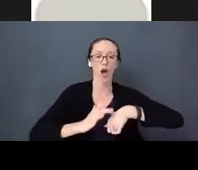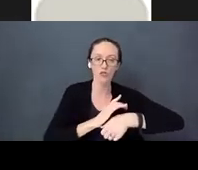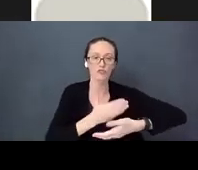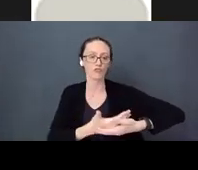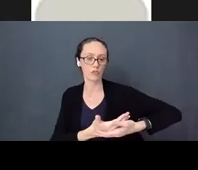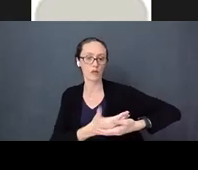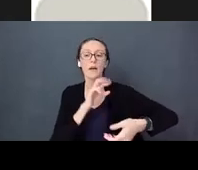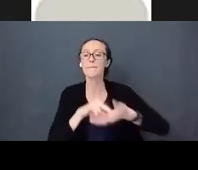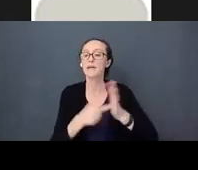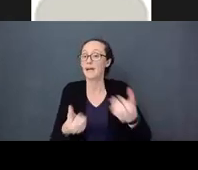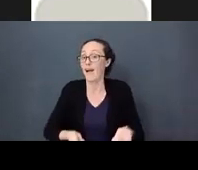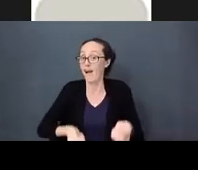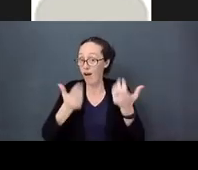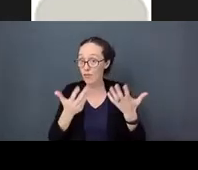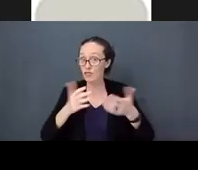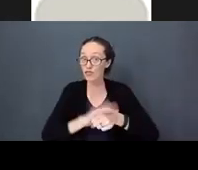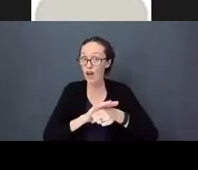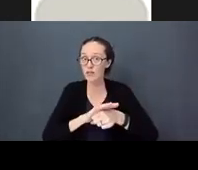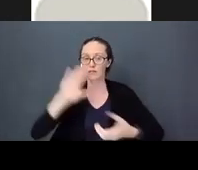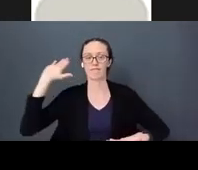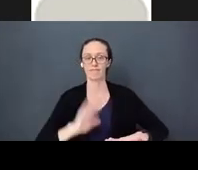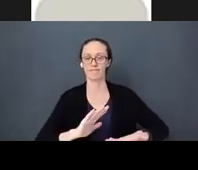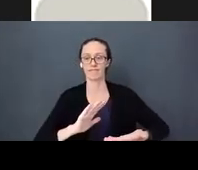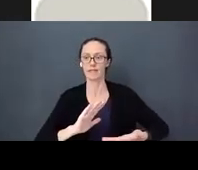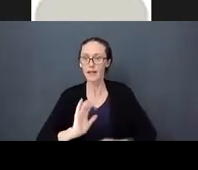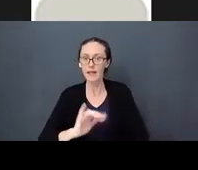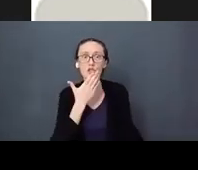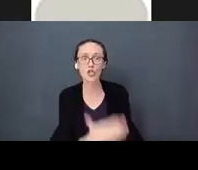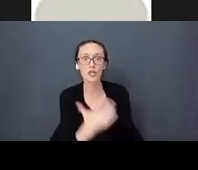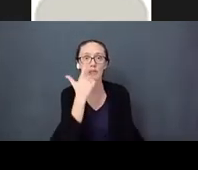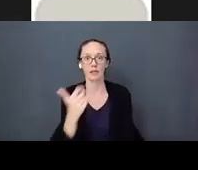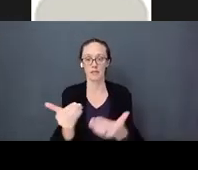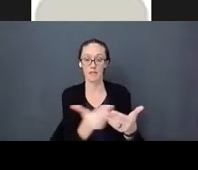levels of stress in a baby. That is good because babies don’t really know yet how to handle stress.